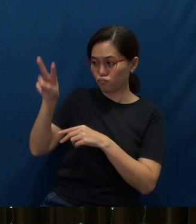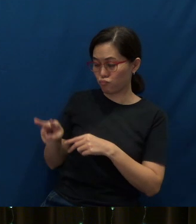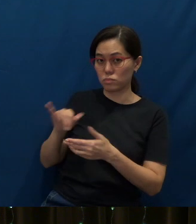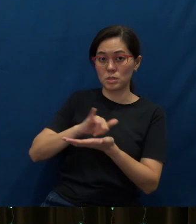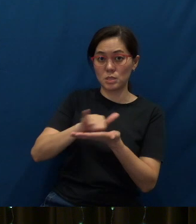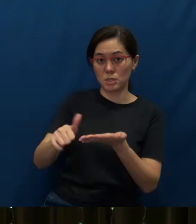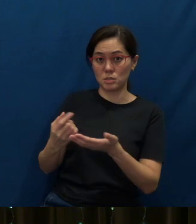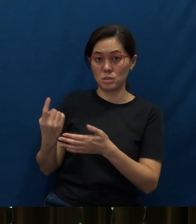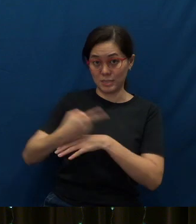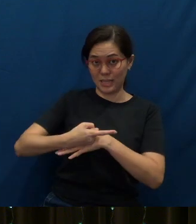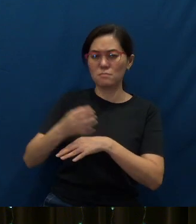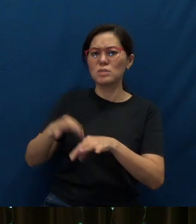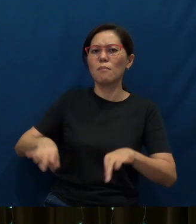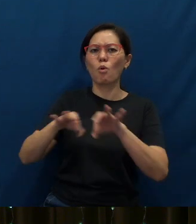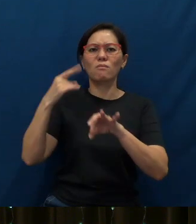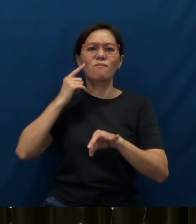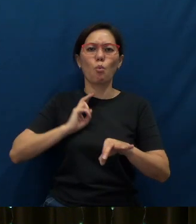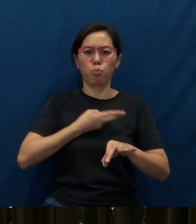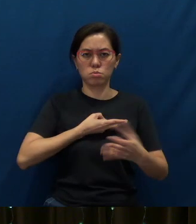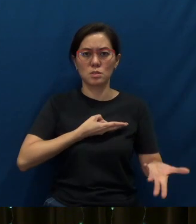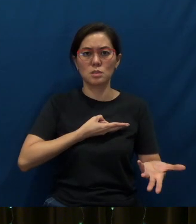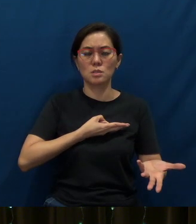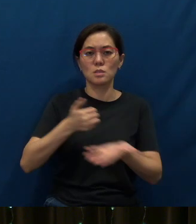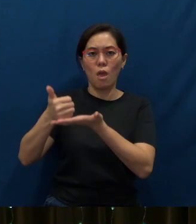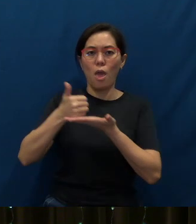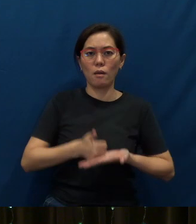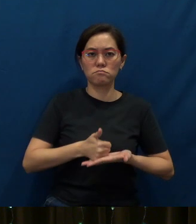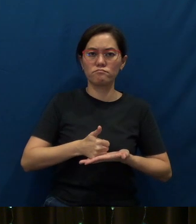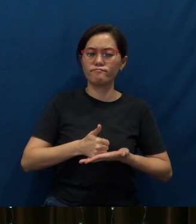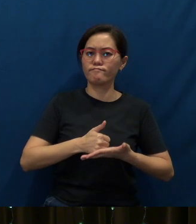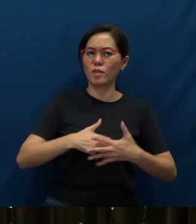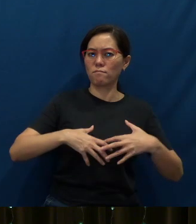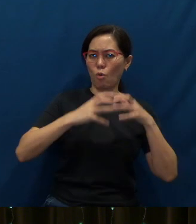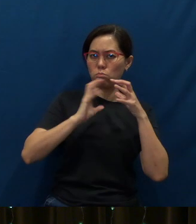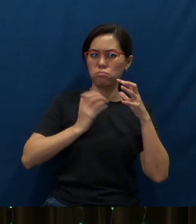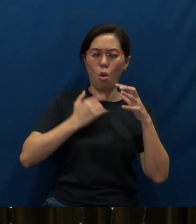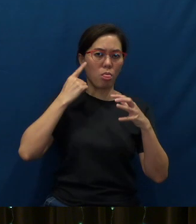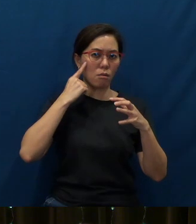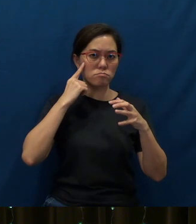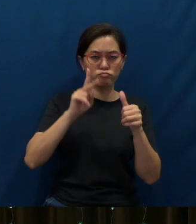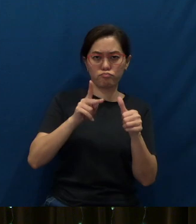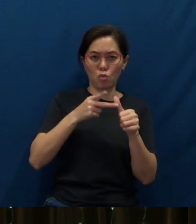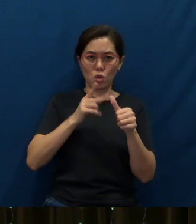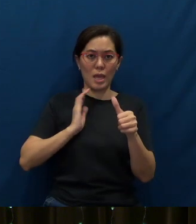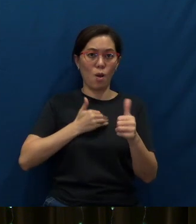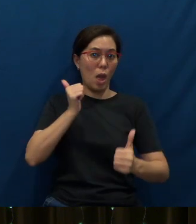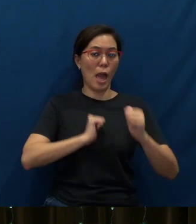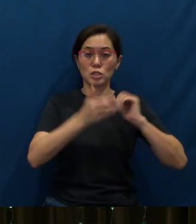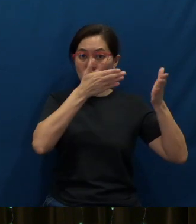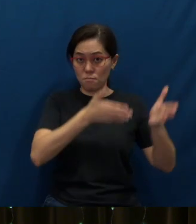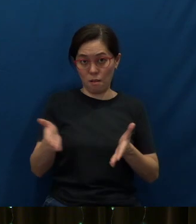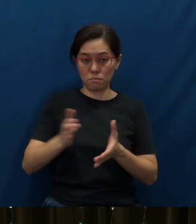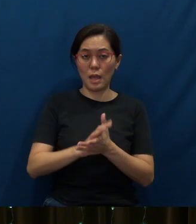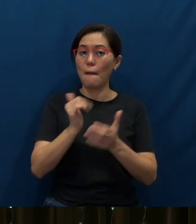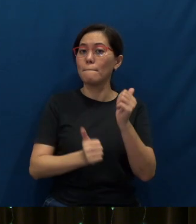are important to us, to help shape our thinking, to prioritize our action plans and most importantly,